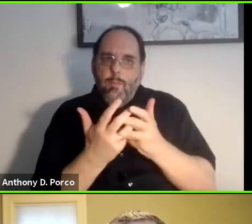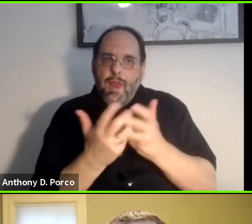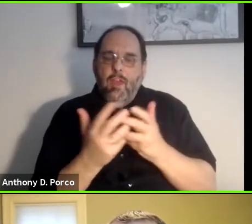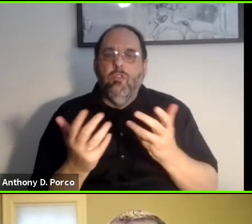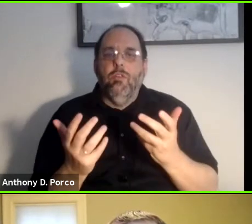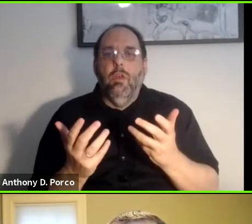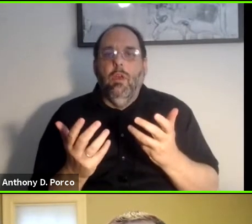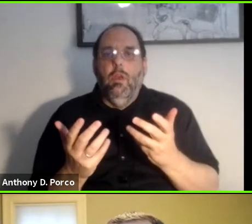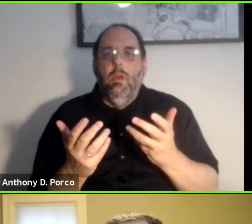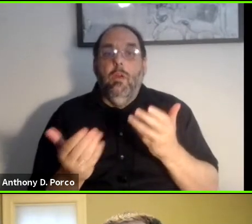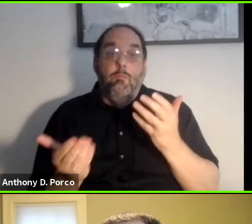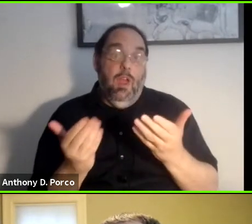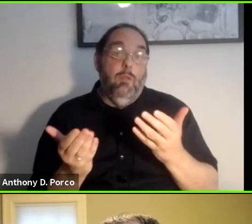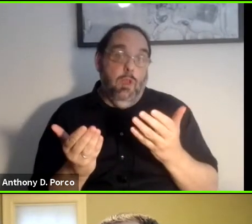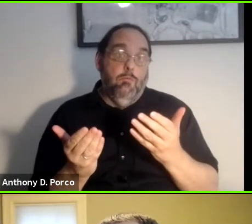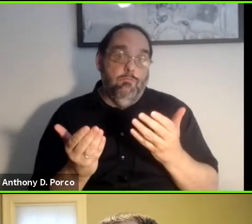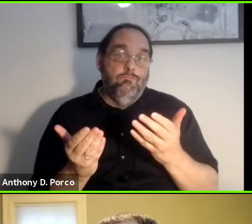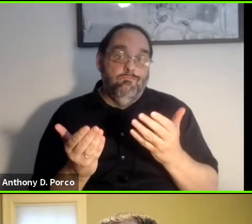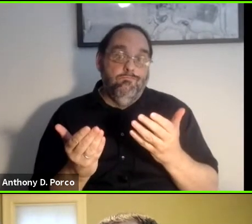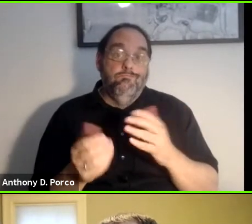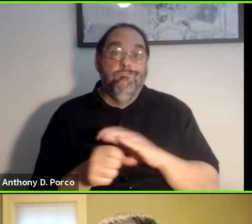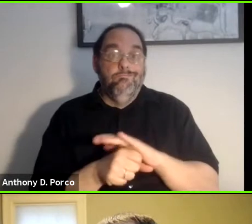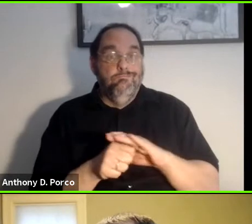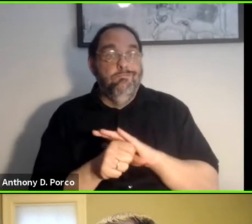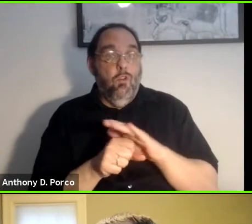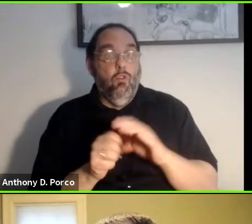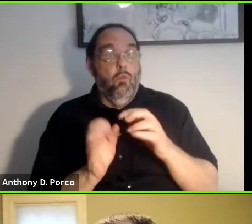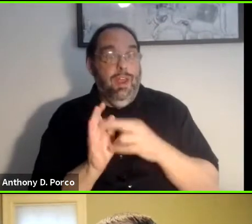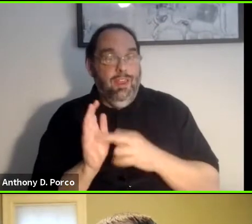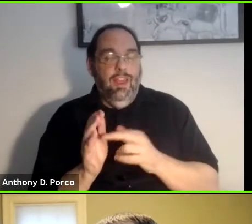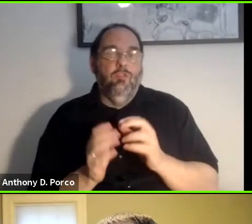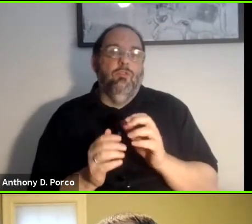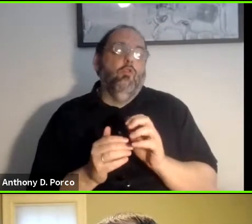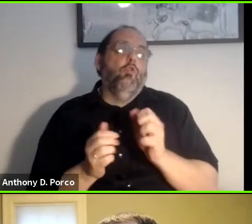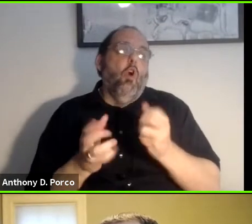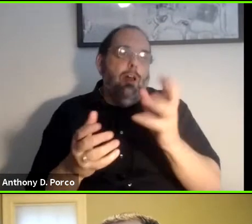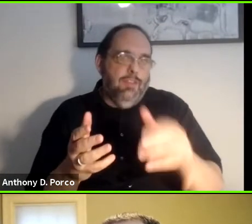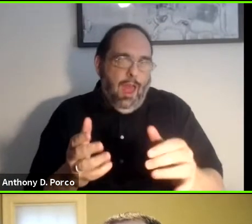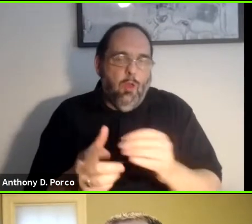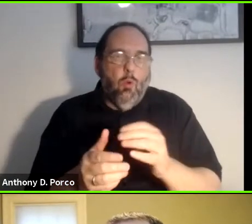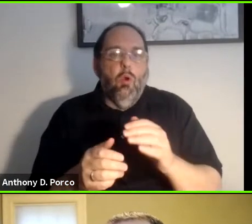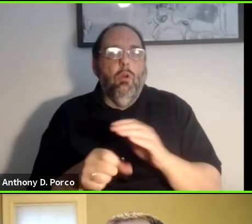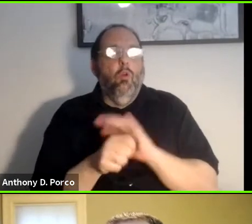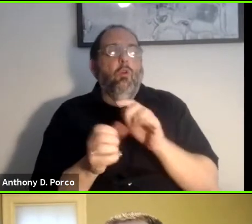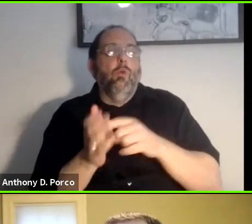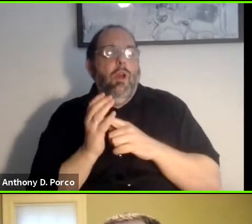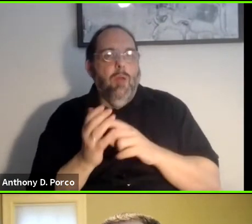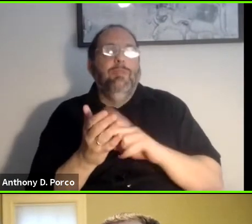could in many cases be driven by local regulations and local requirements. Obviously this creates a